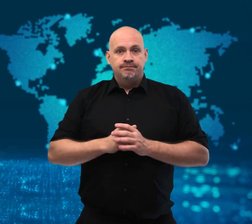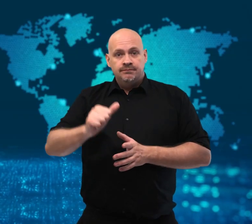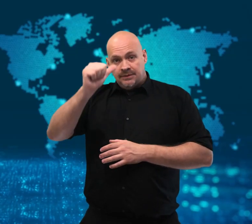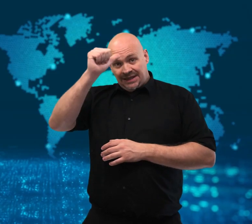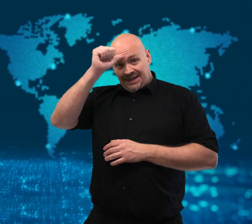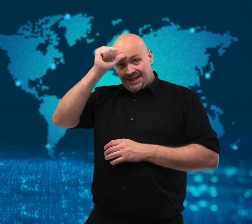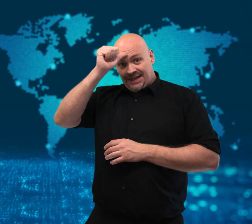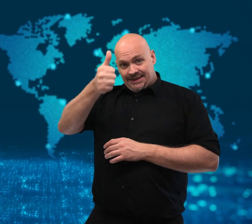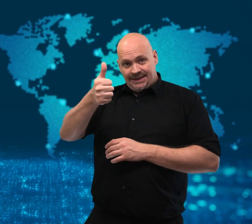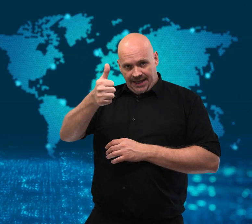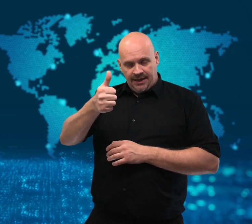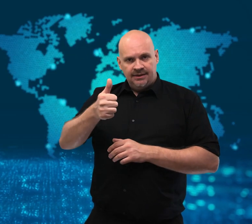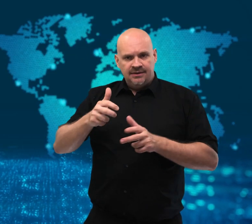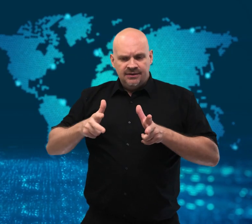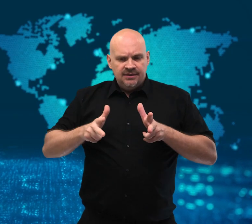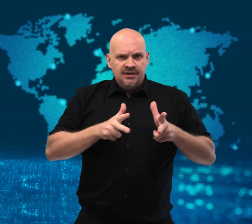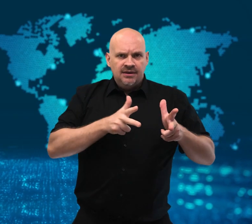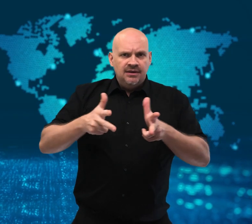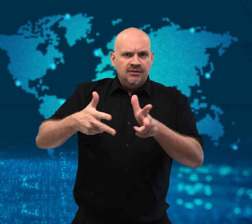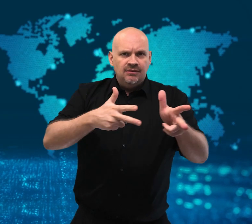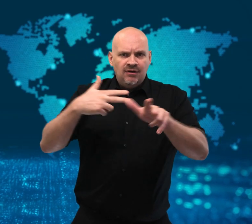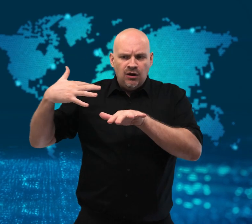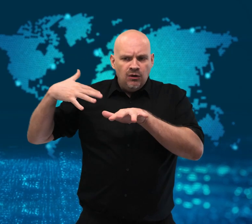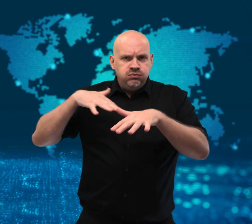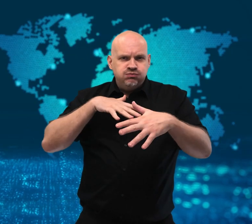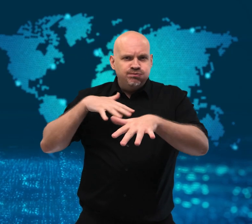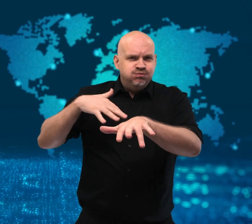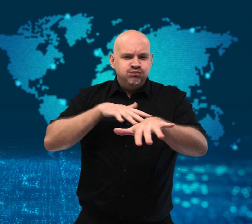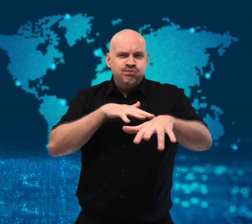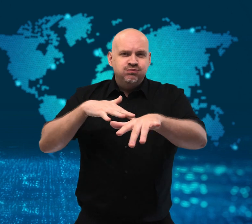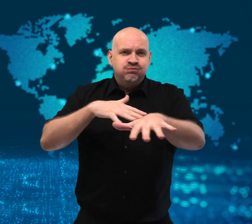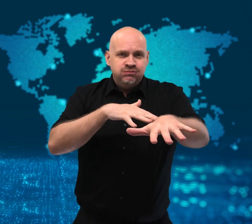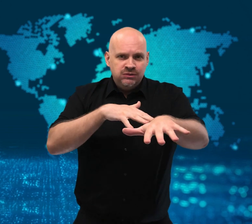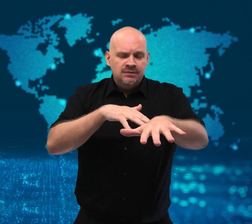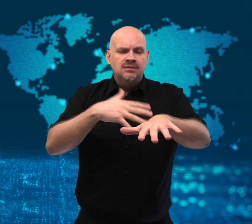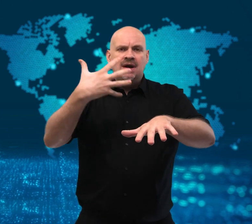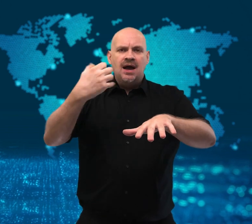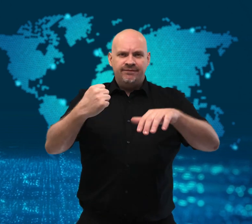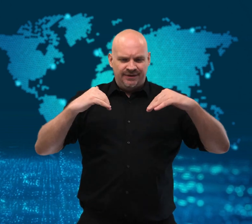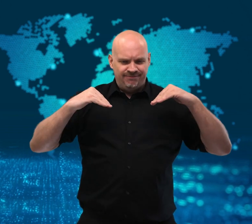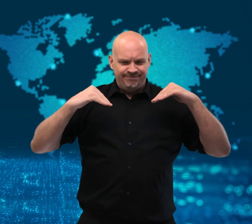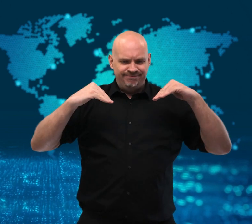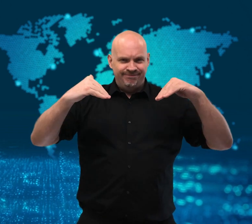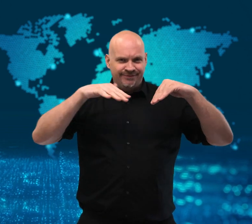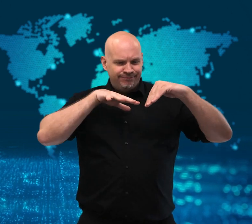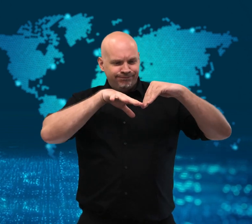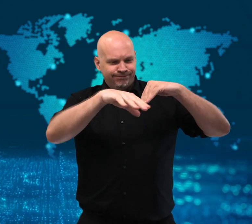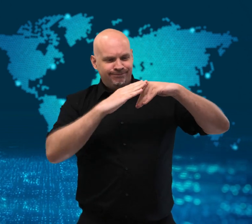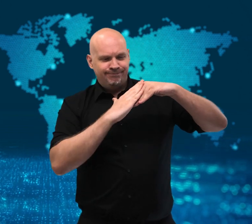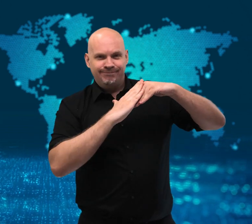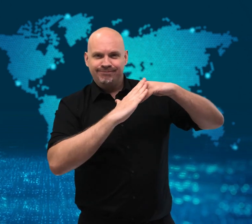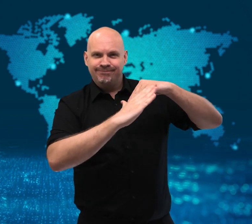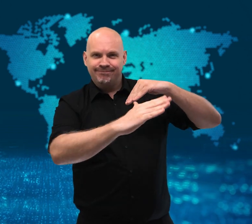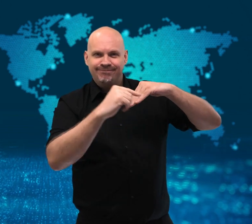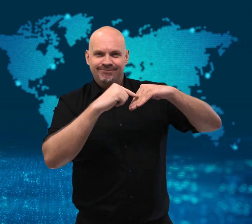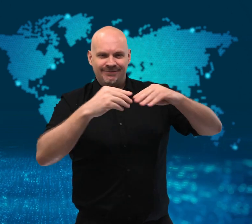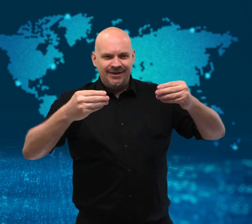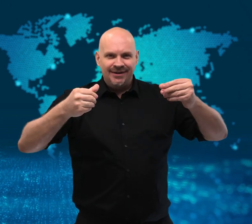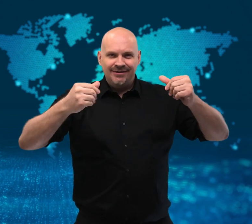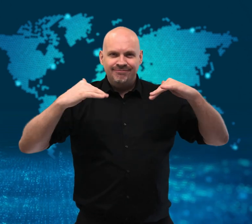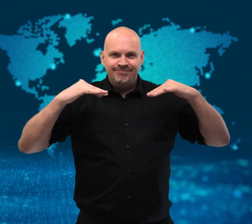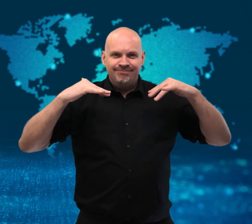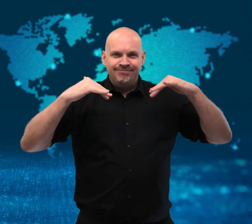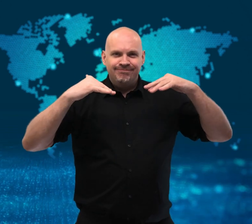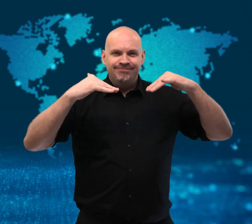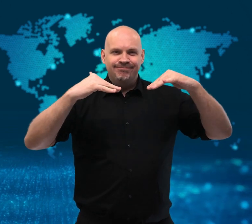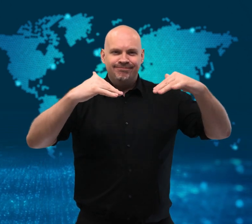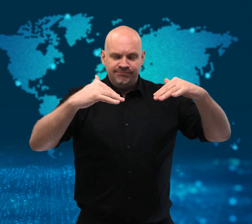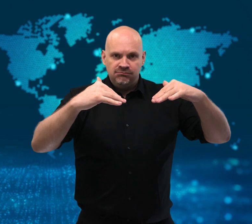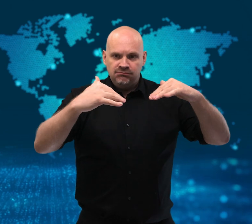[Gavin]: Hundreds of bodies have been found buried in shallow